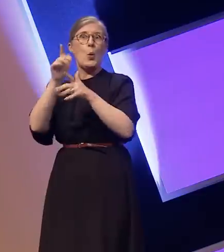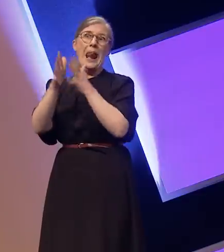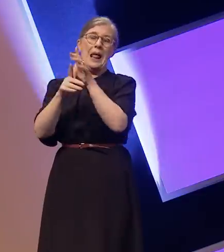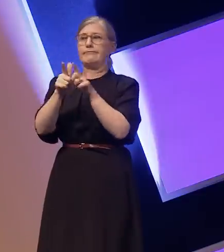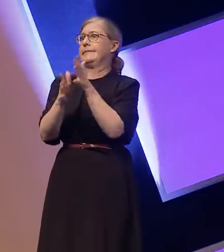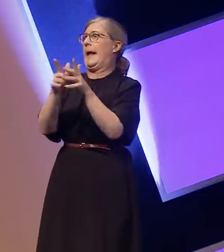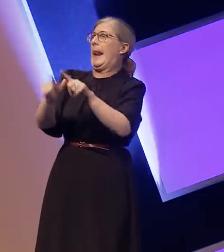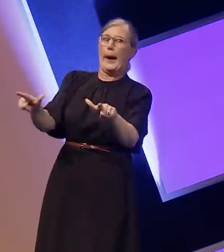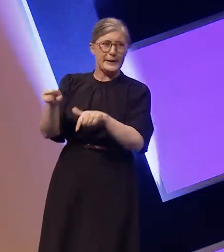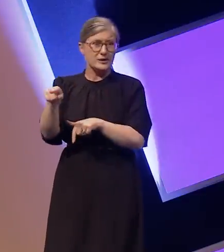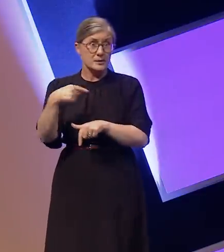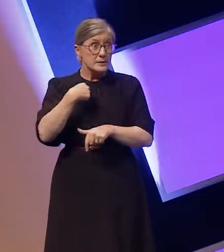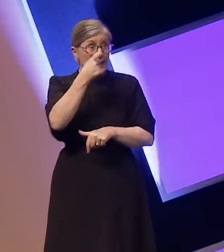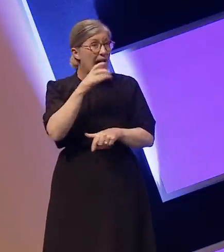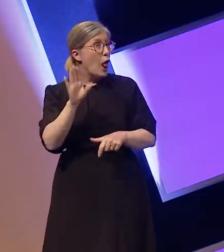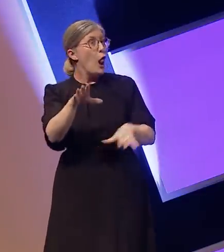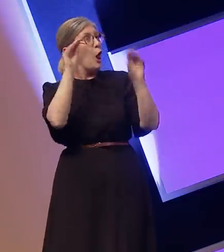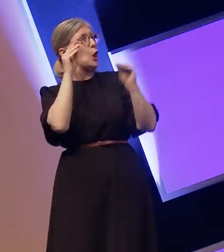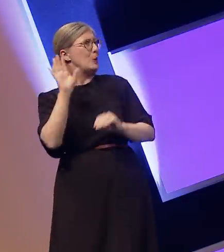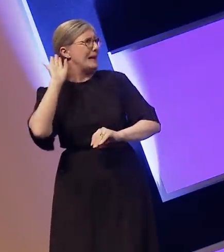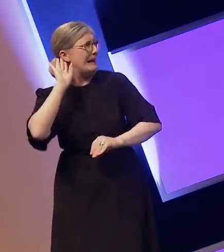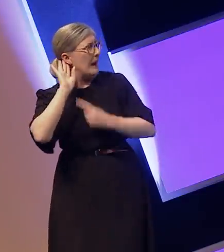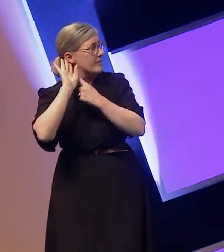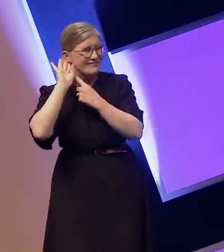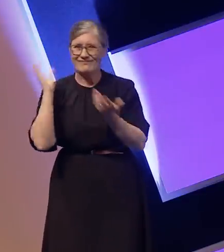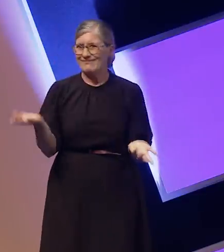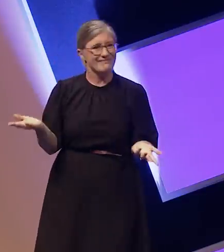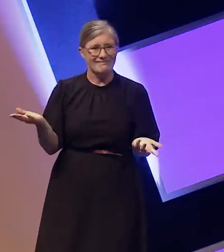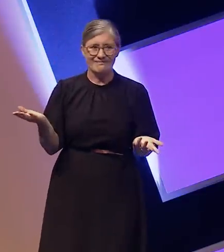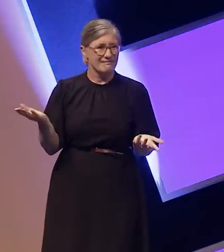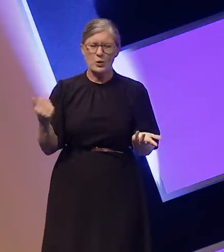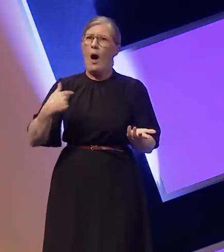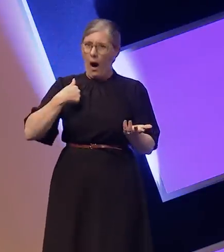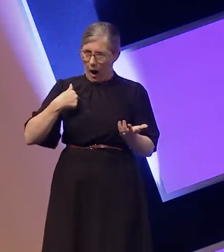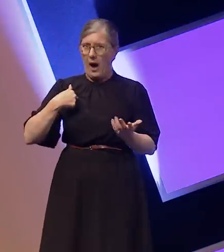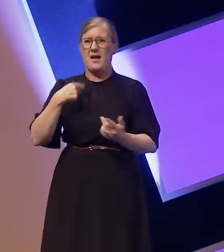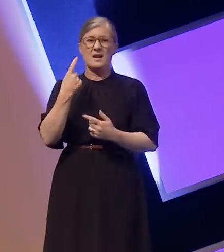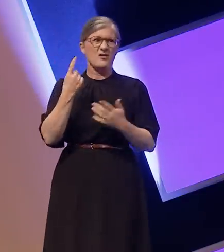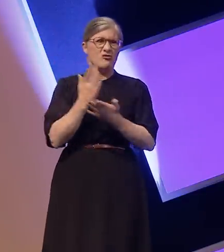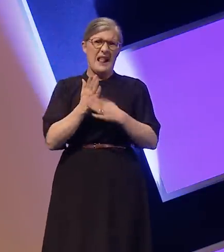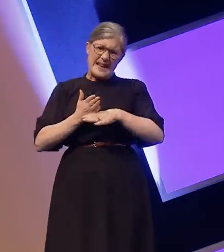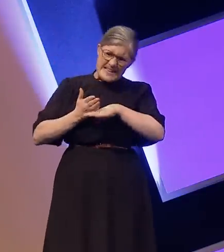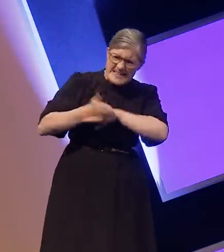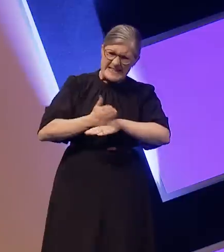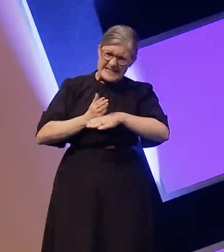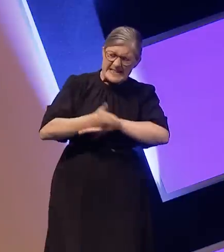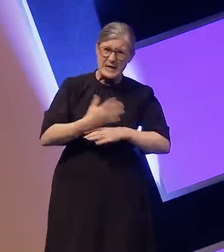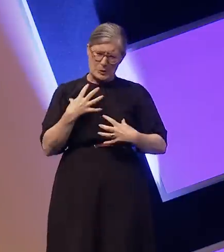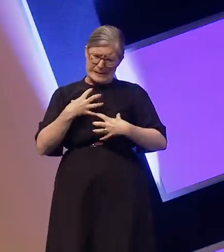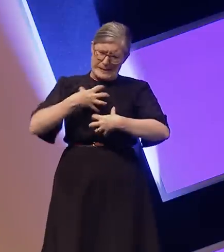I can never learn to hear yet I'm the one that making 110% effort to come to your world to adapt